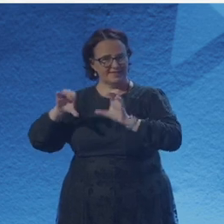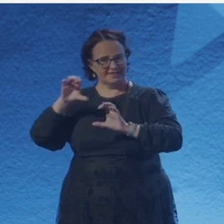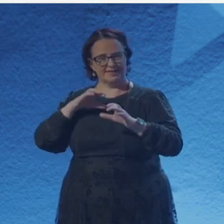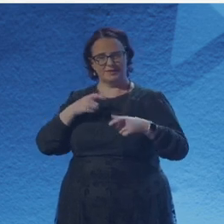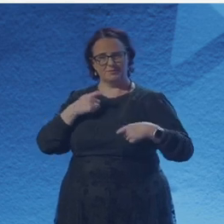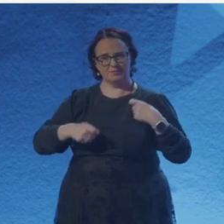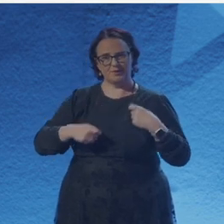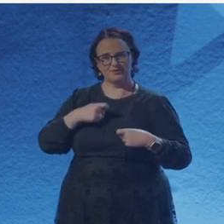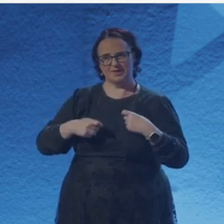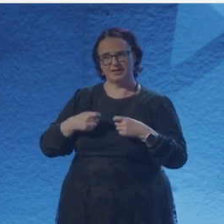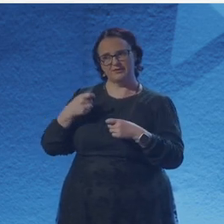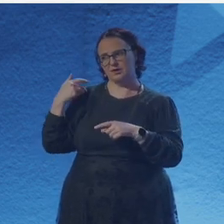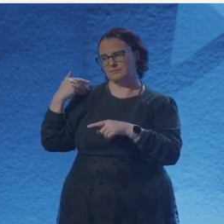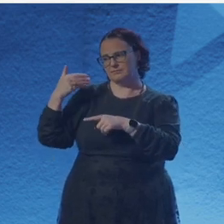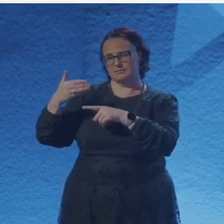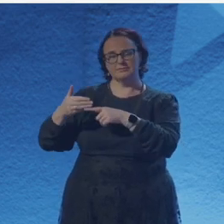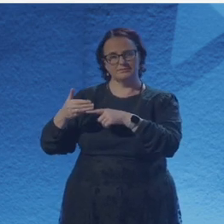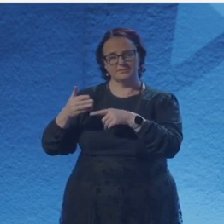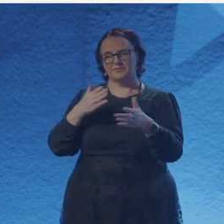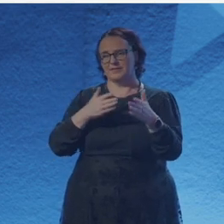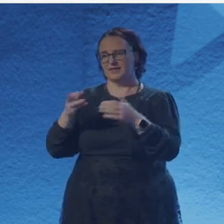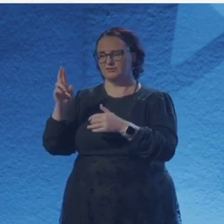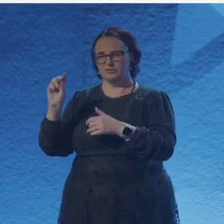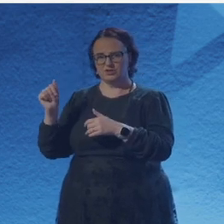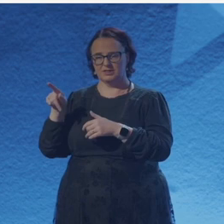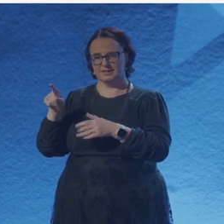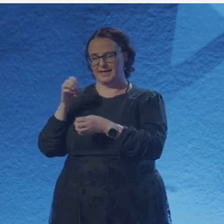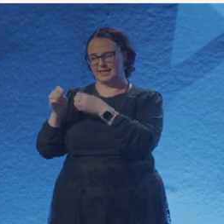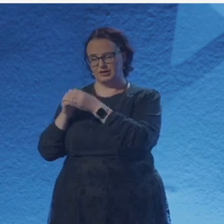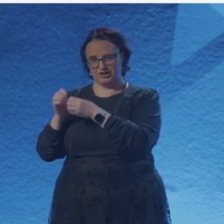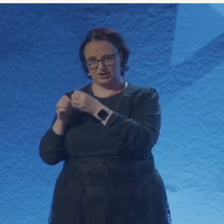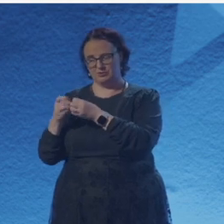that actually your strongest subject was physics. Only in school. Only in school- There's a limit.